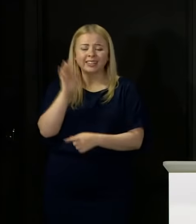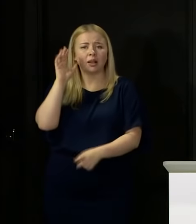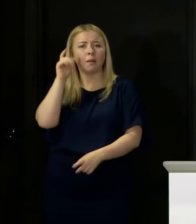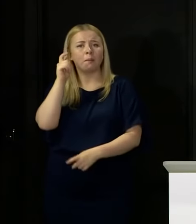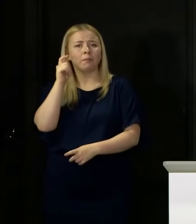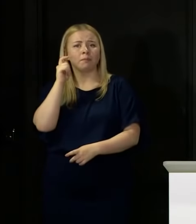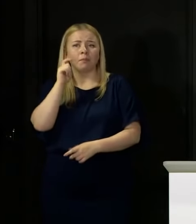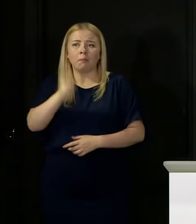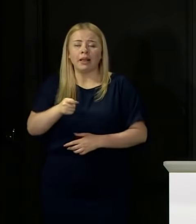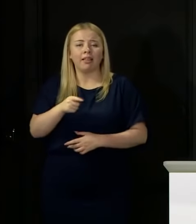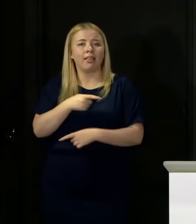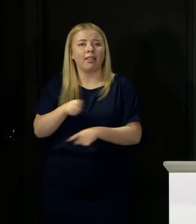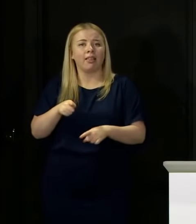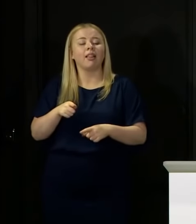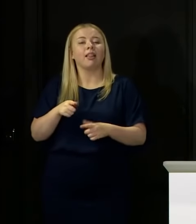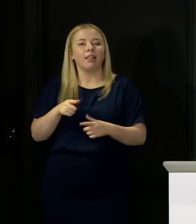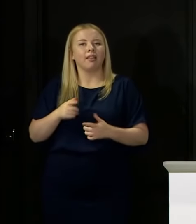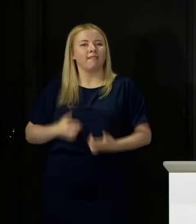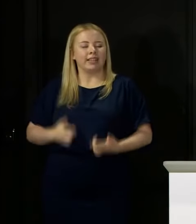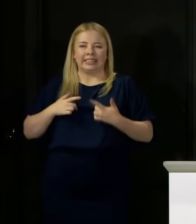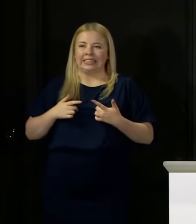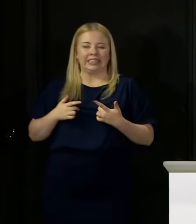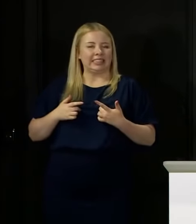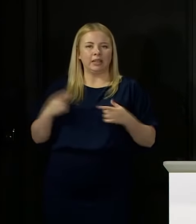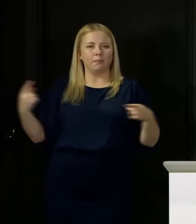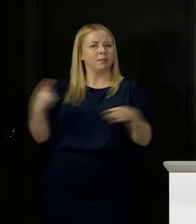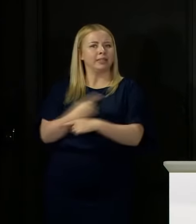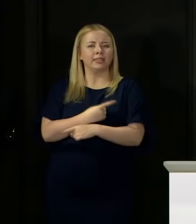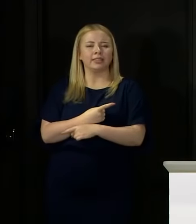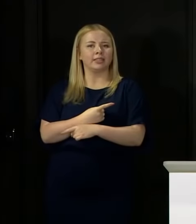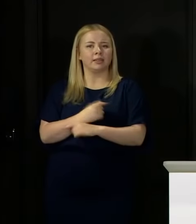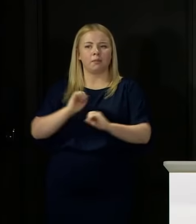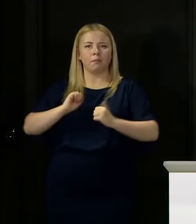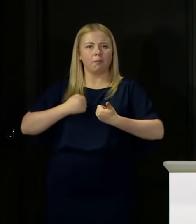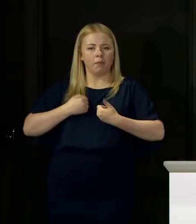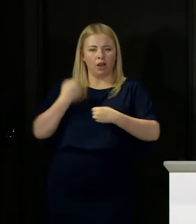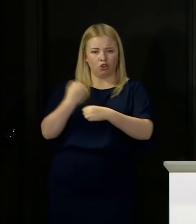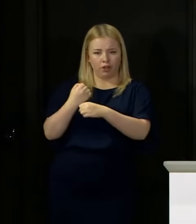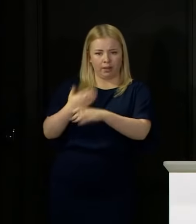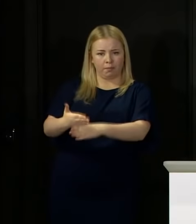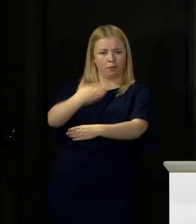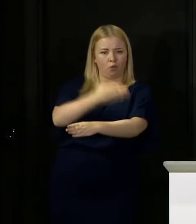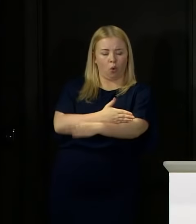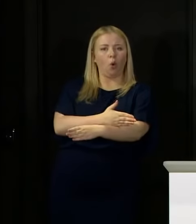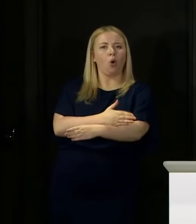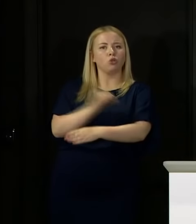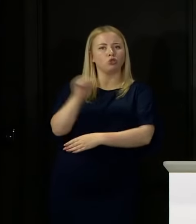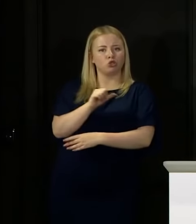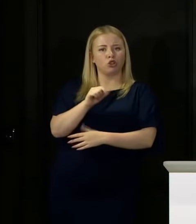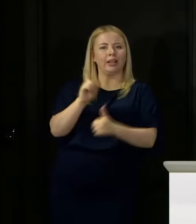been a misjudgement made, the opportunity to have that rectified, and I think that is really important.